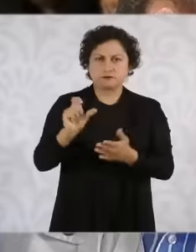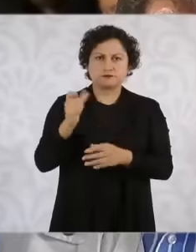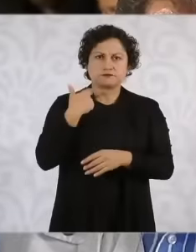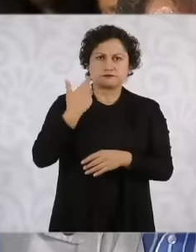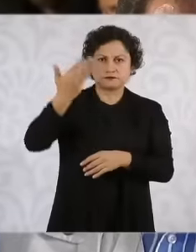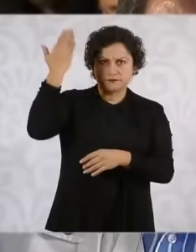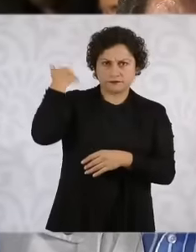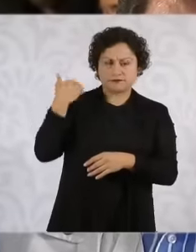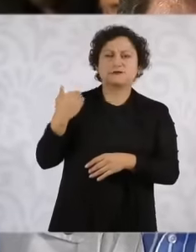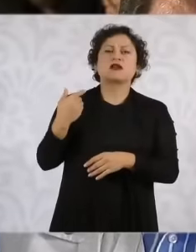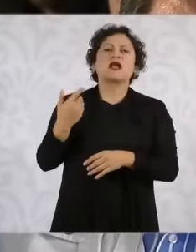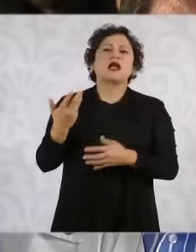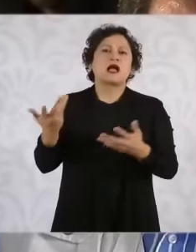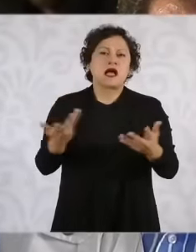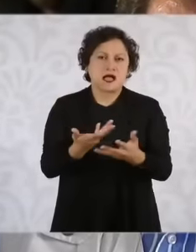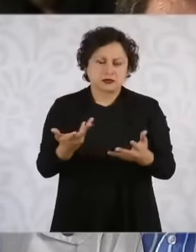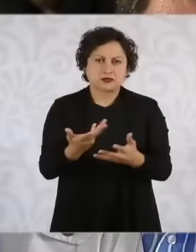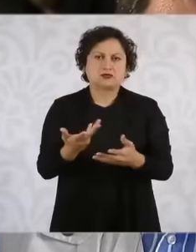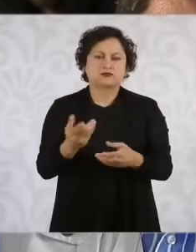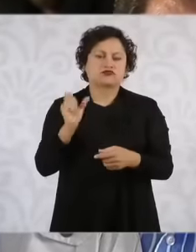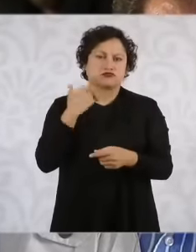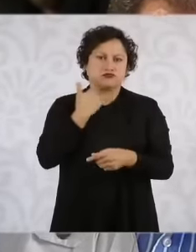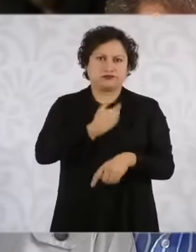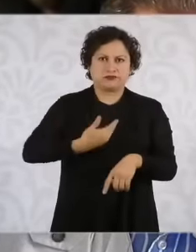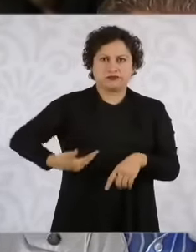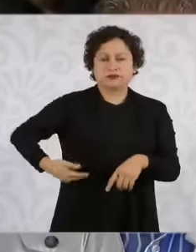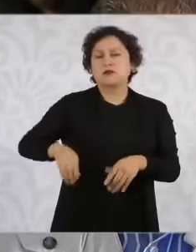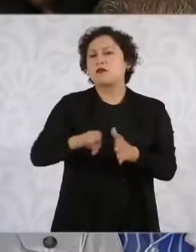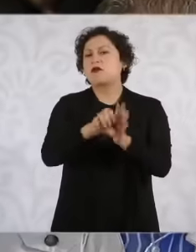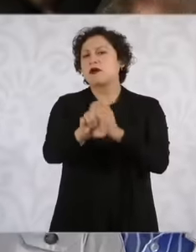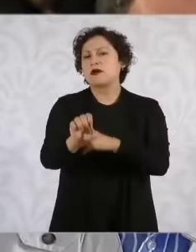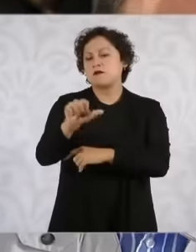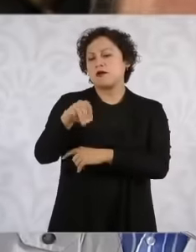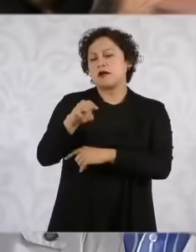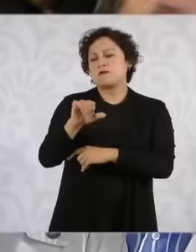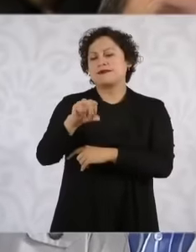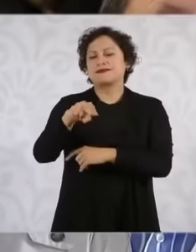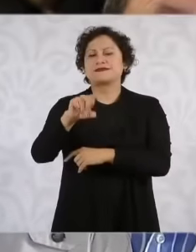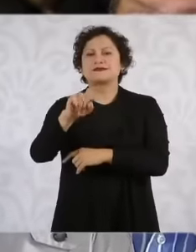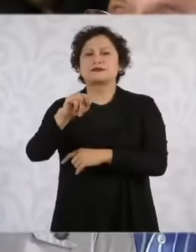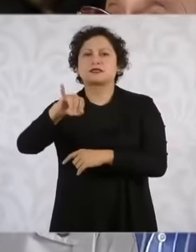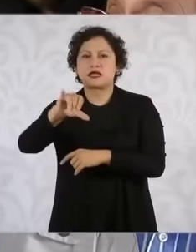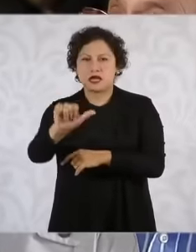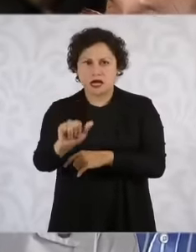of which was If the amnesty is going to continue, well, so that innocent people are not in prison,